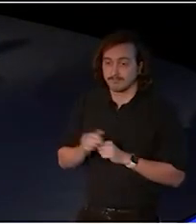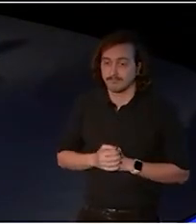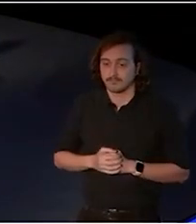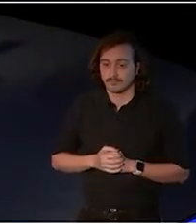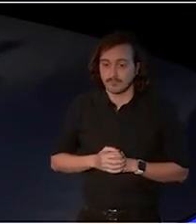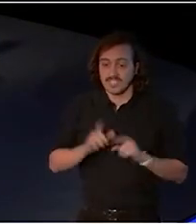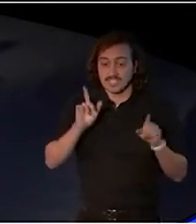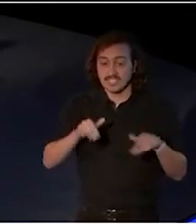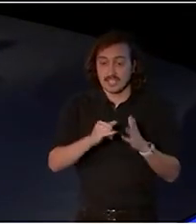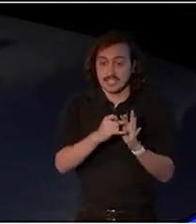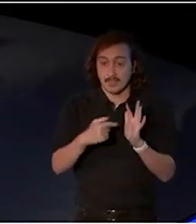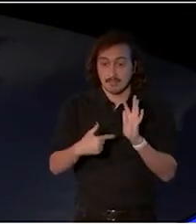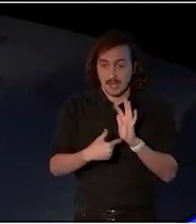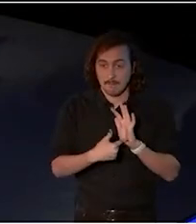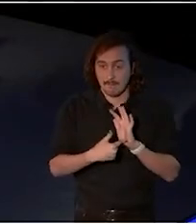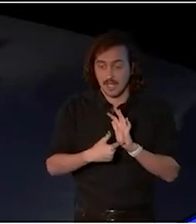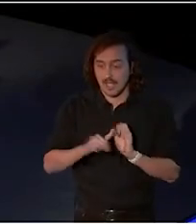oversight of our existing First